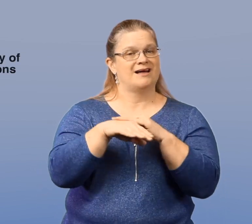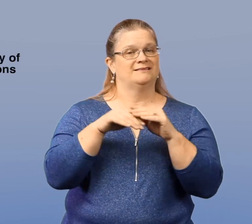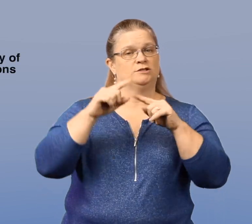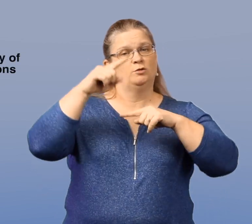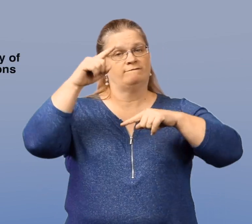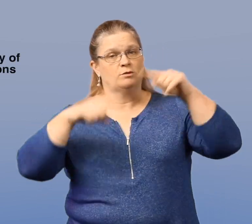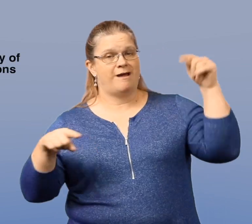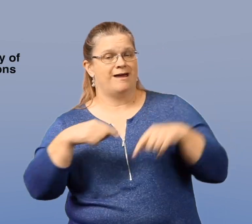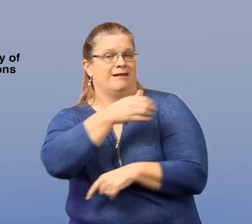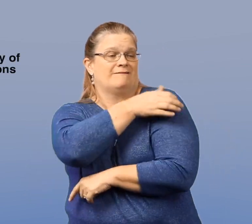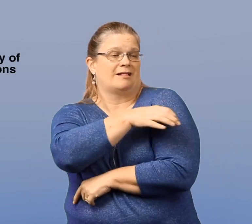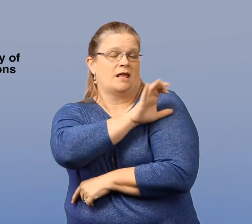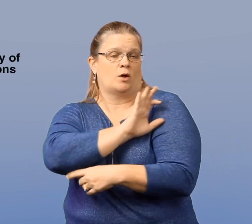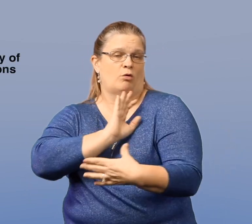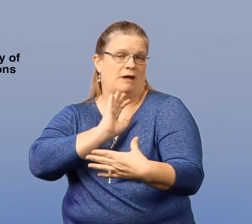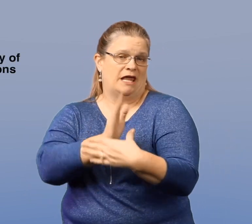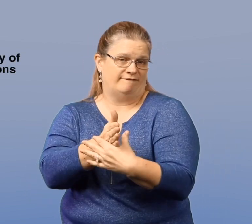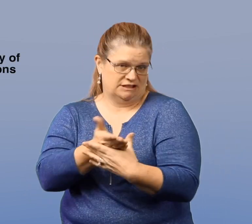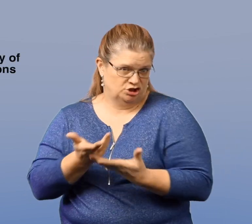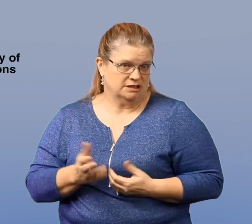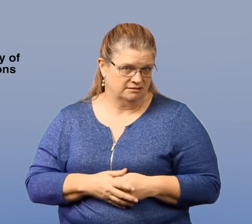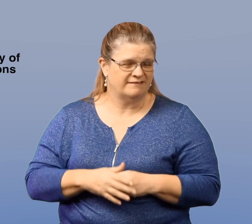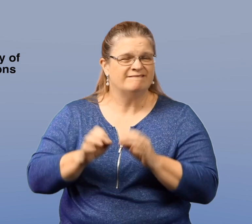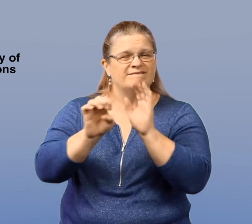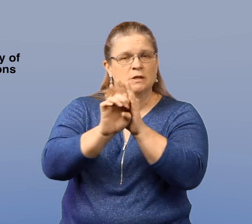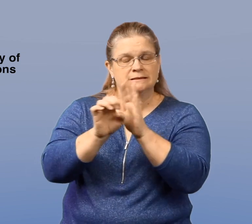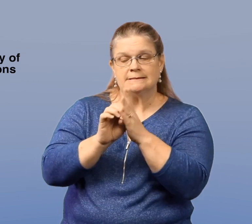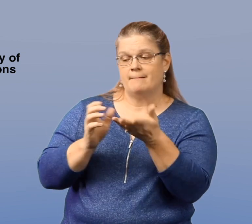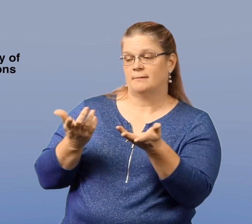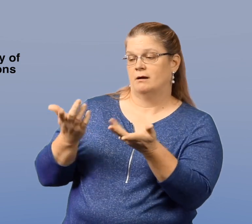Having access to a variety of clinical interventions, for example,